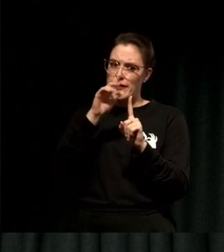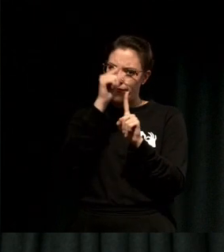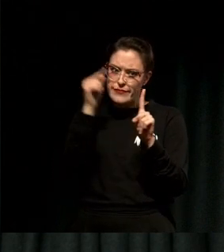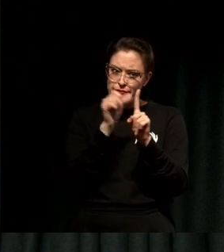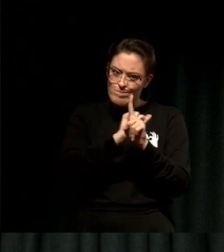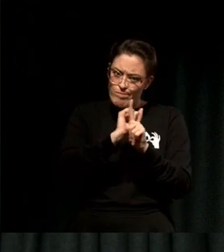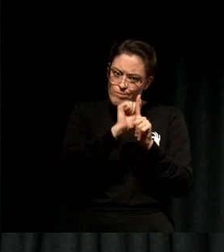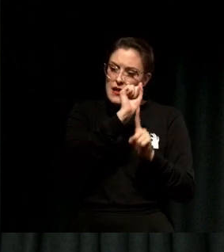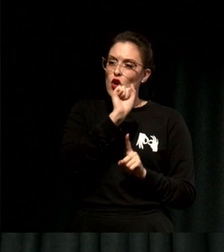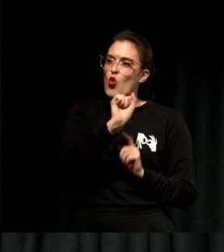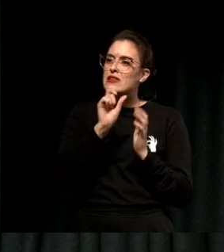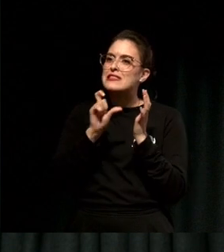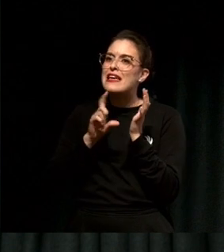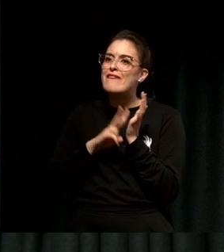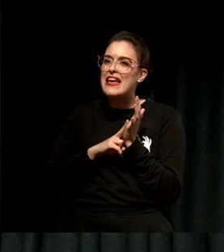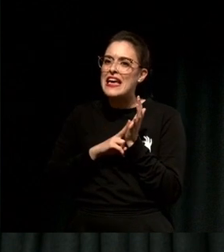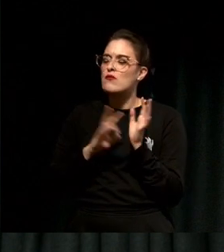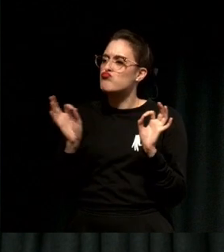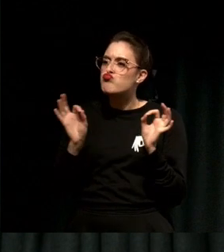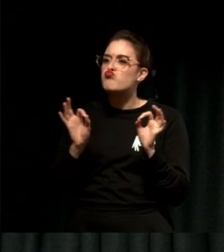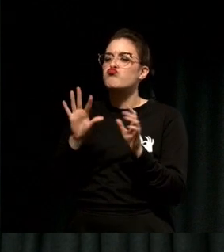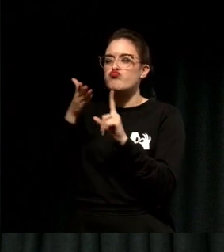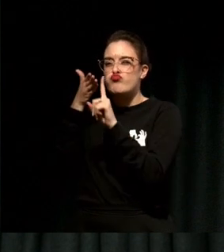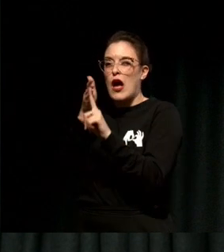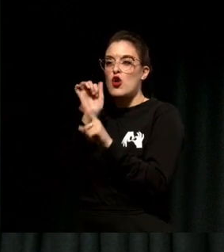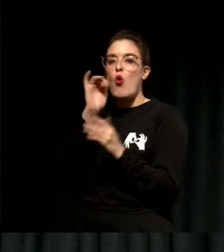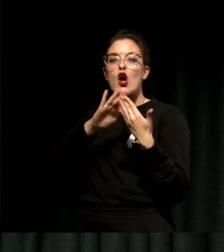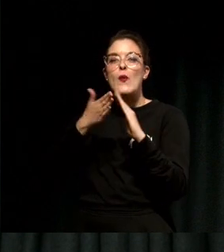community, just like the networking session we just had, find the people who care about